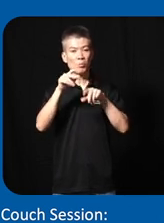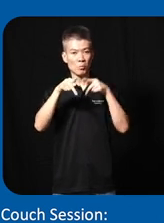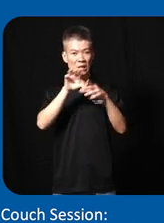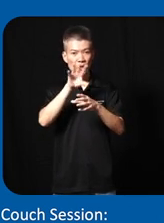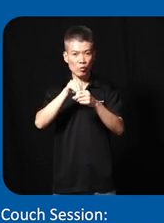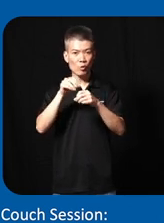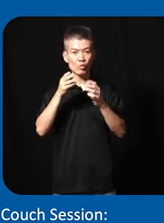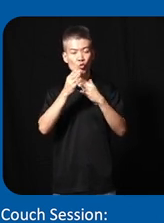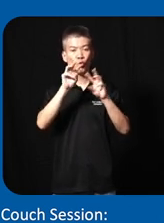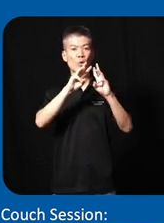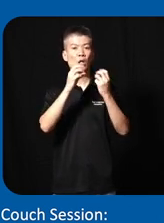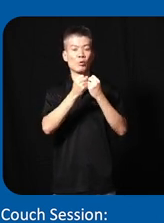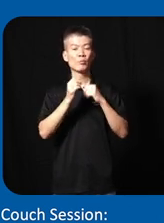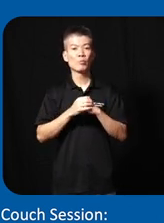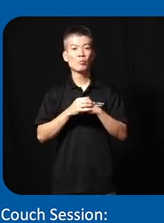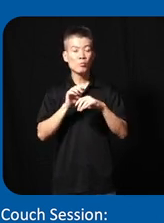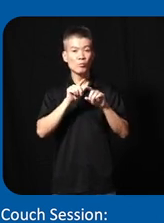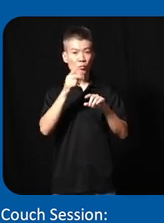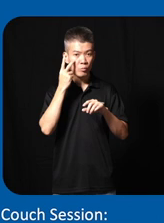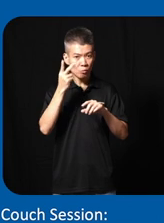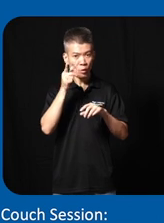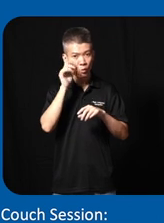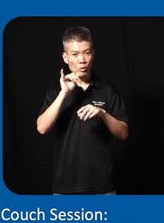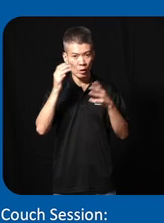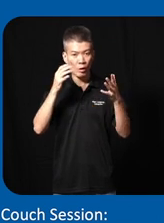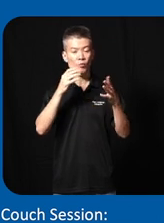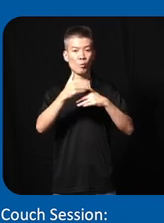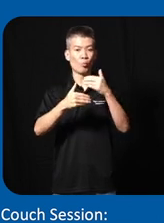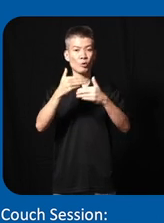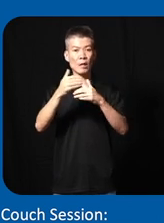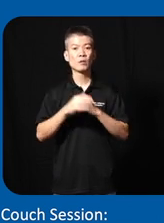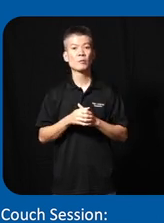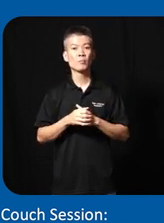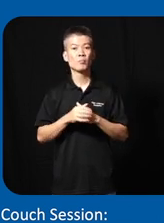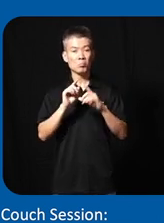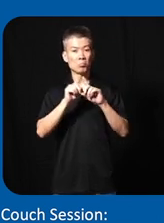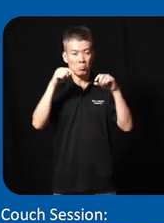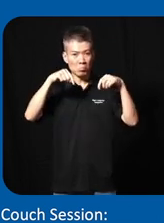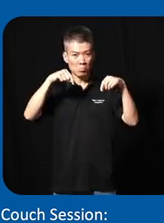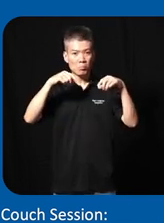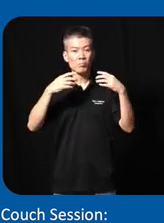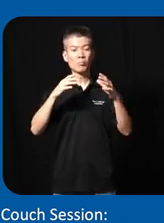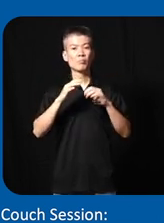a workshop but if you see that it seems like a lot of process uh but today uh I would like to